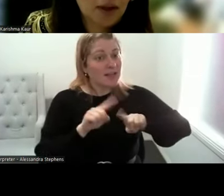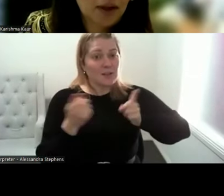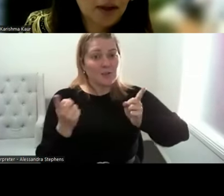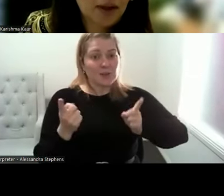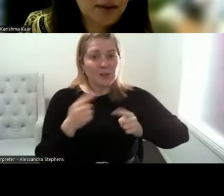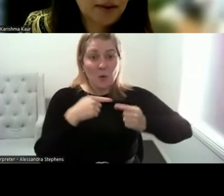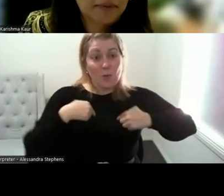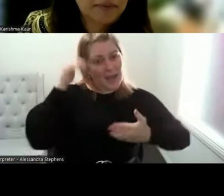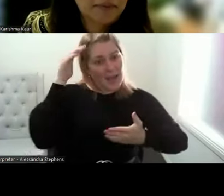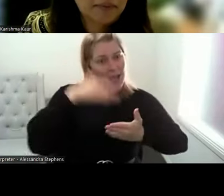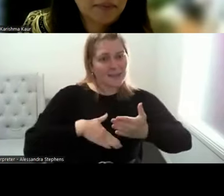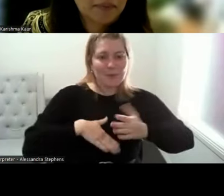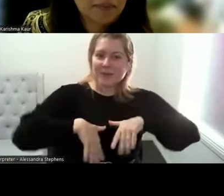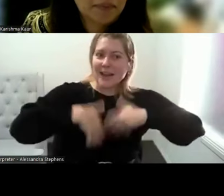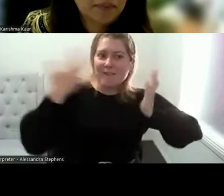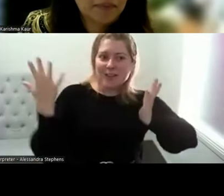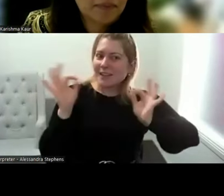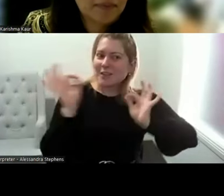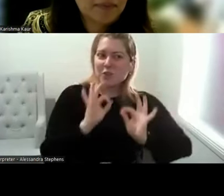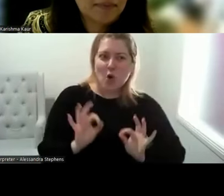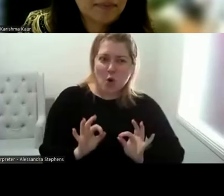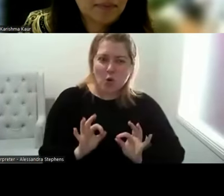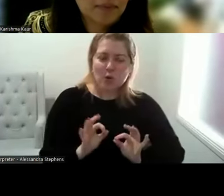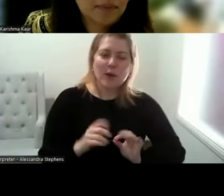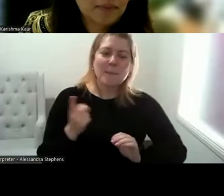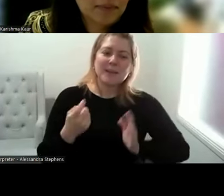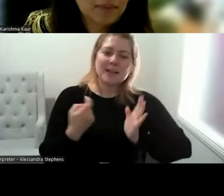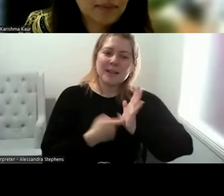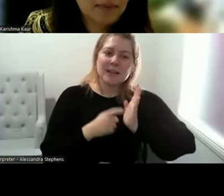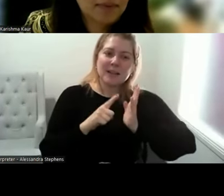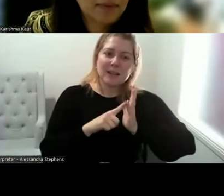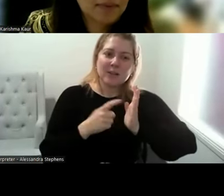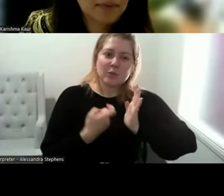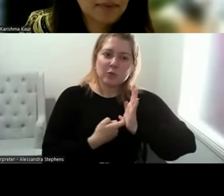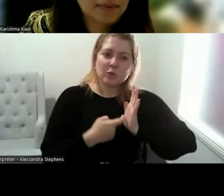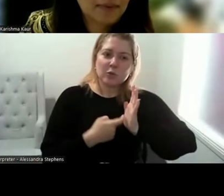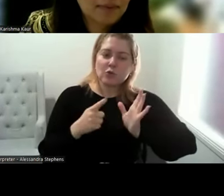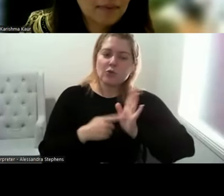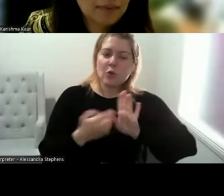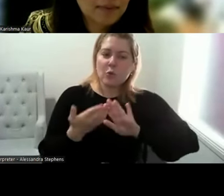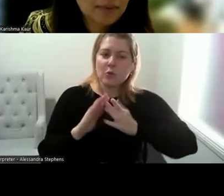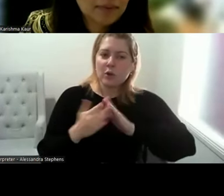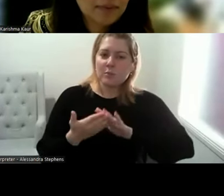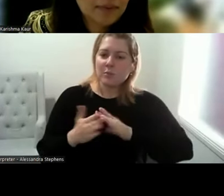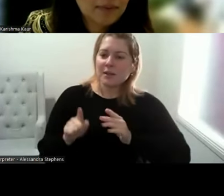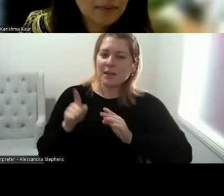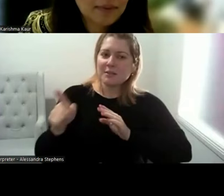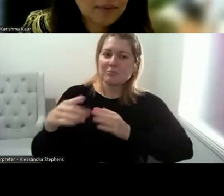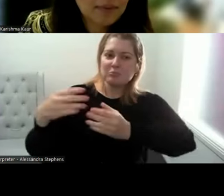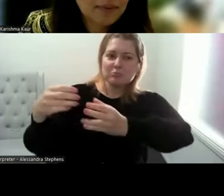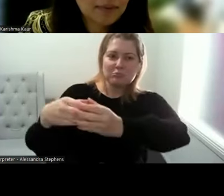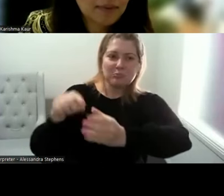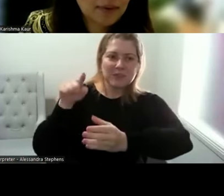everything but also in rural communities we have a there's a strength of community that that exists.